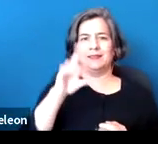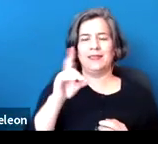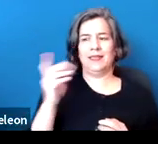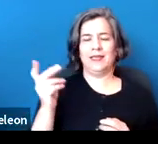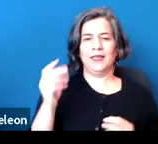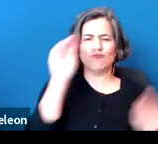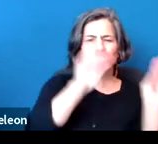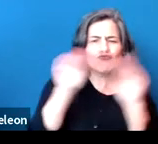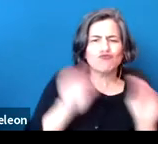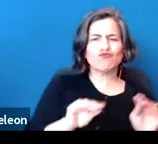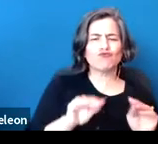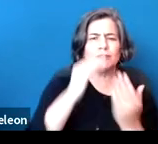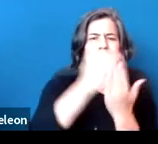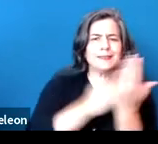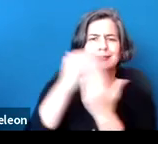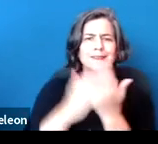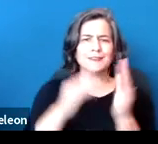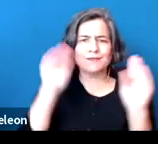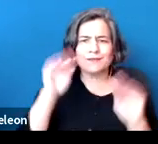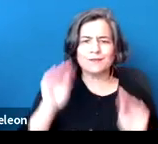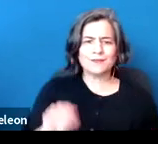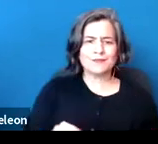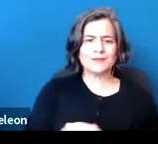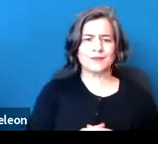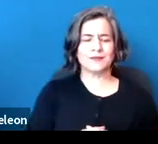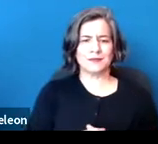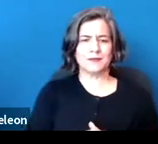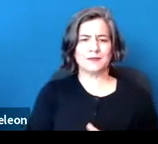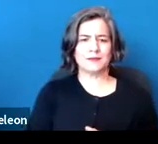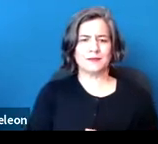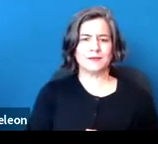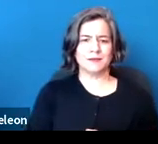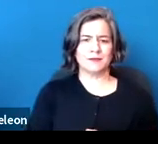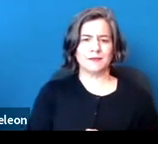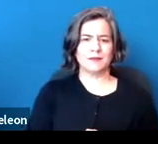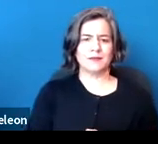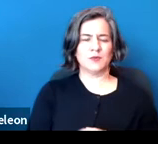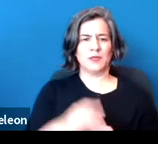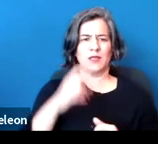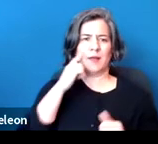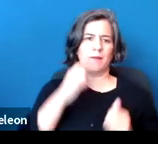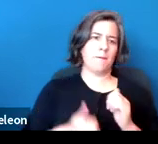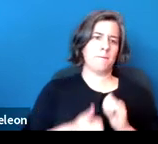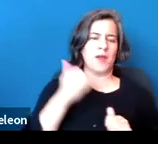and we decided it would perhaps be most accessible if we think about disabilities